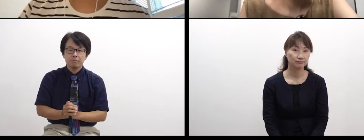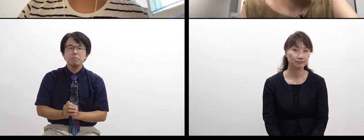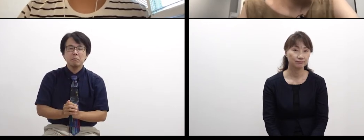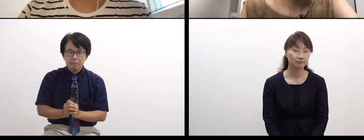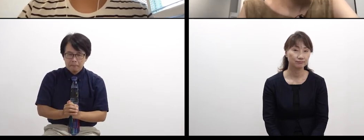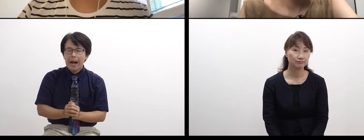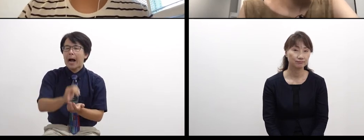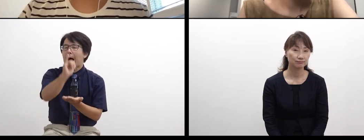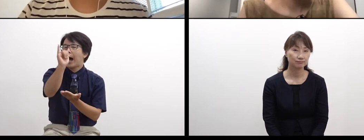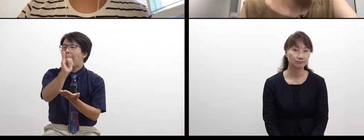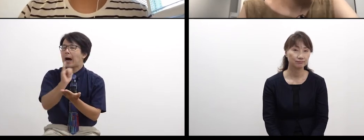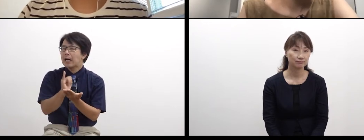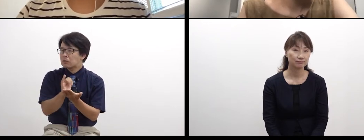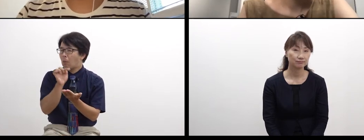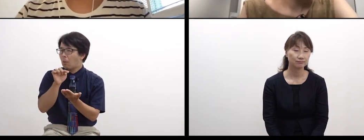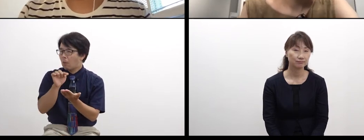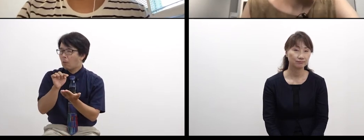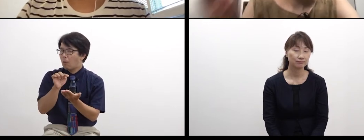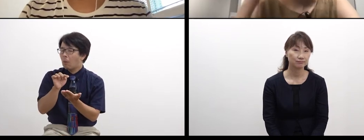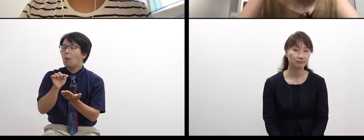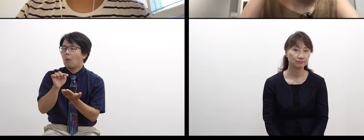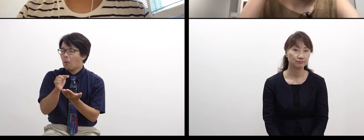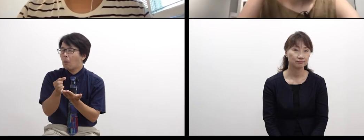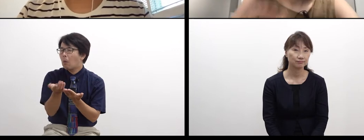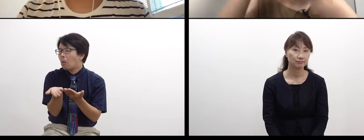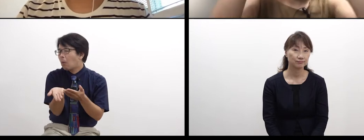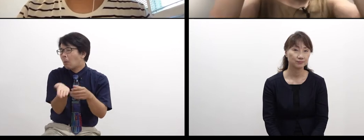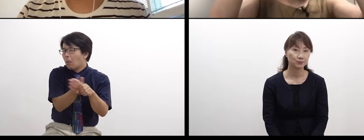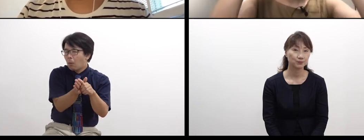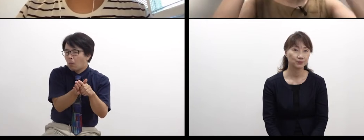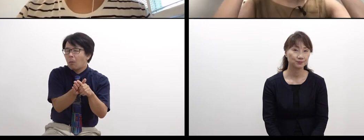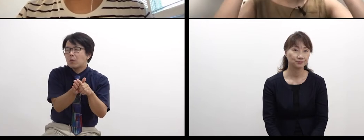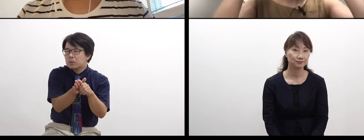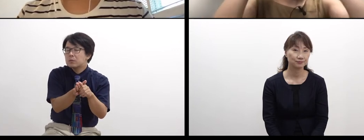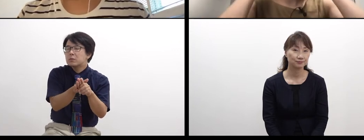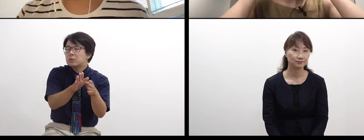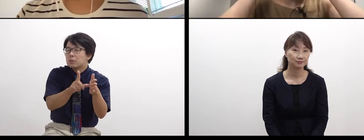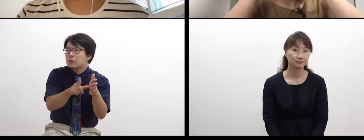in other stuff